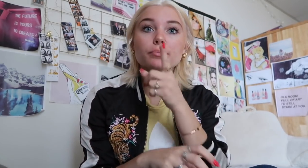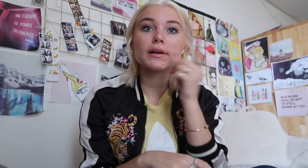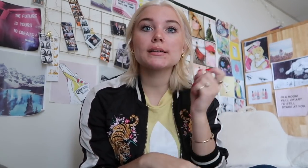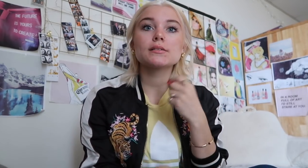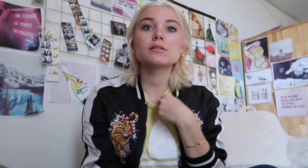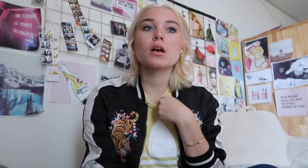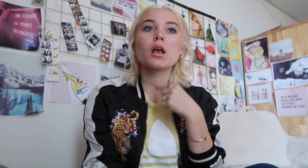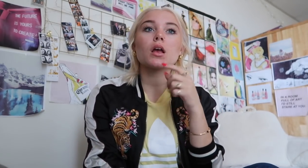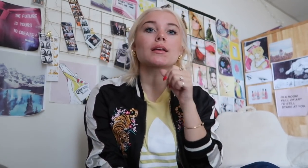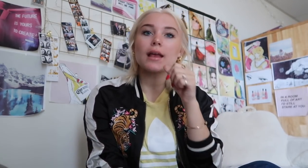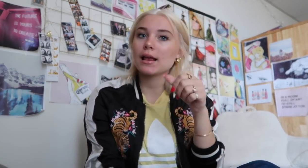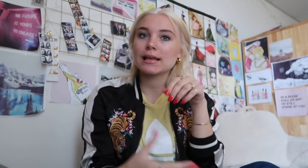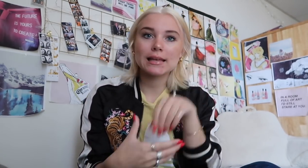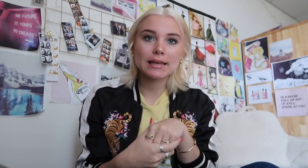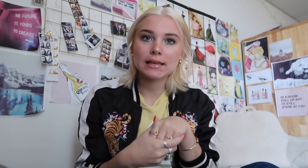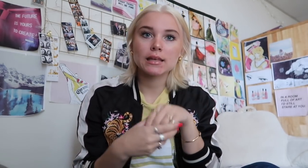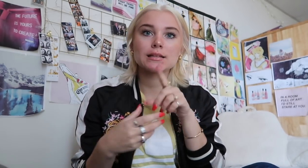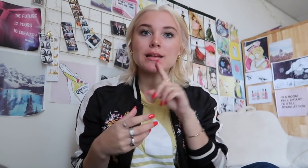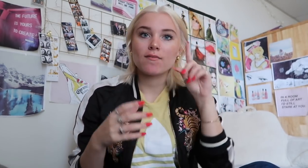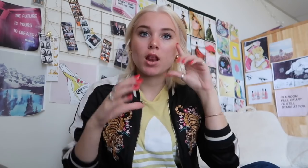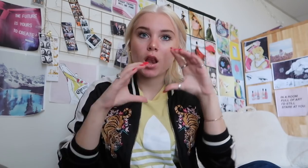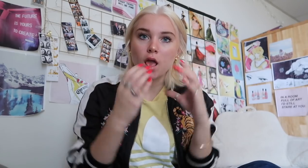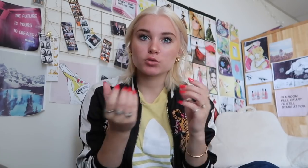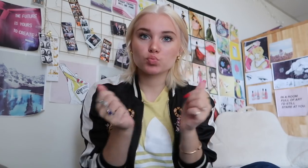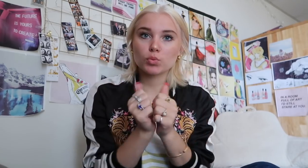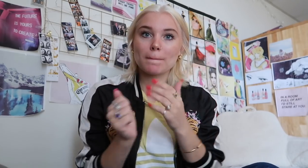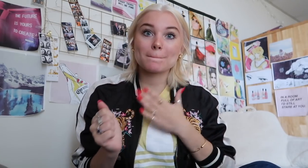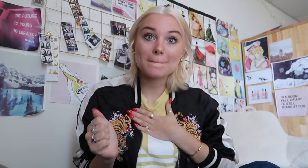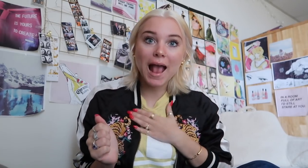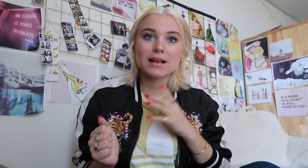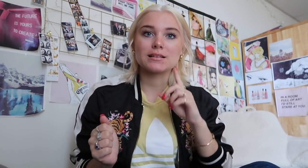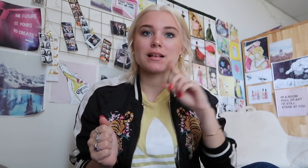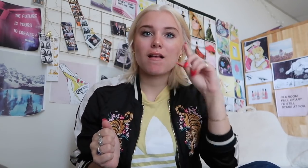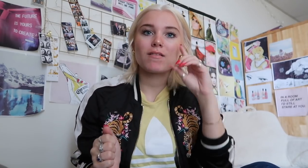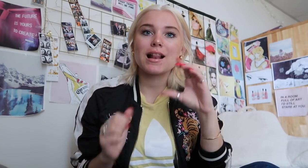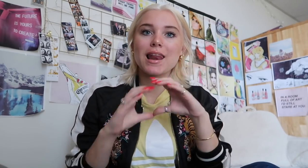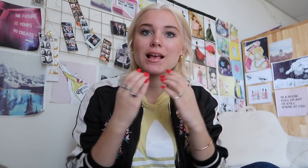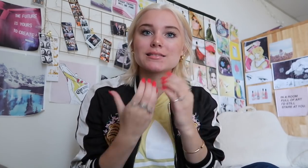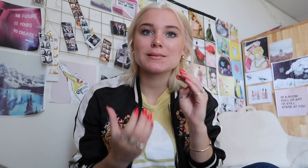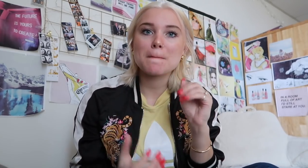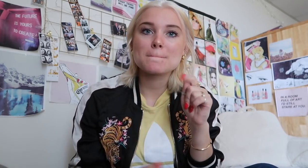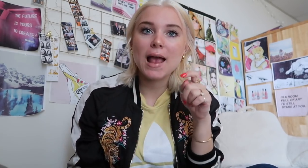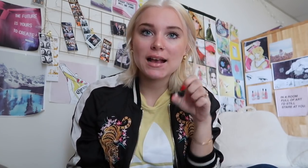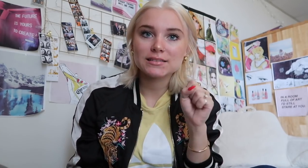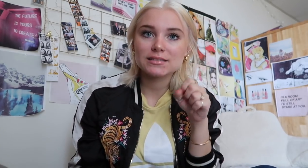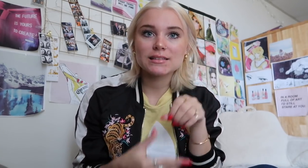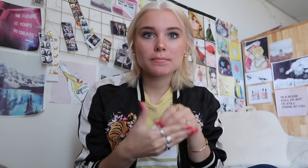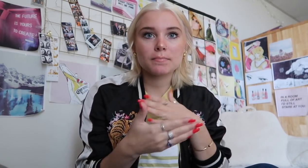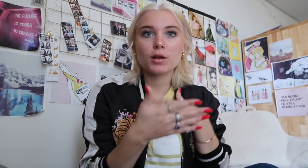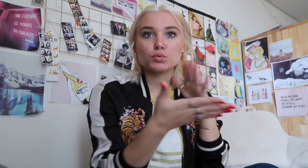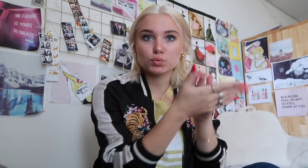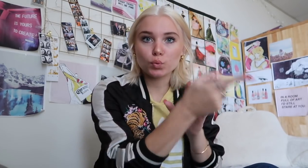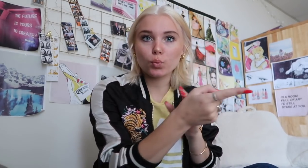because I wasn't really in deaf classes that they provided for whom my deaf classmates are in that class